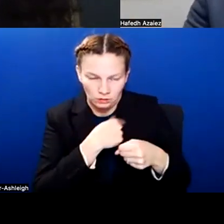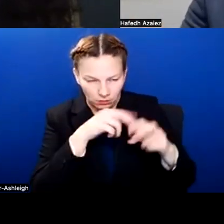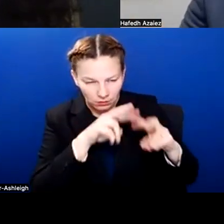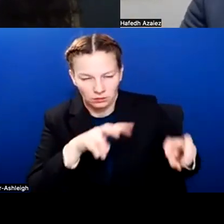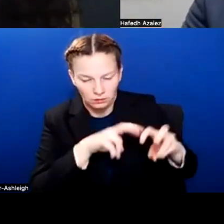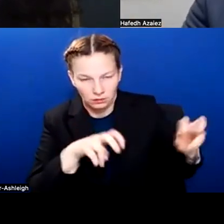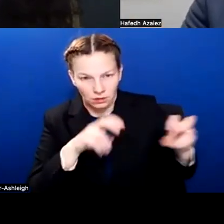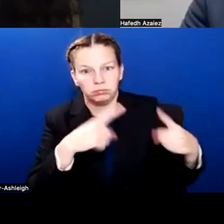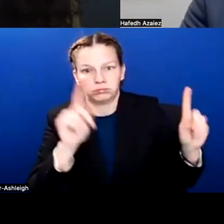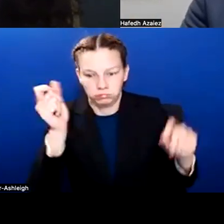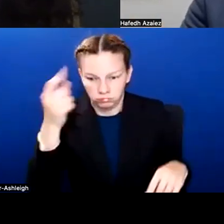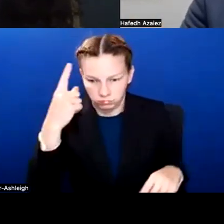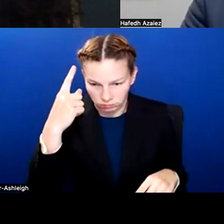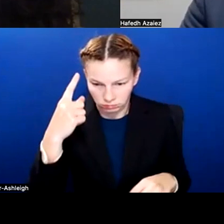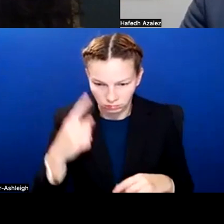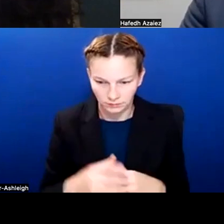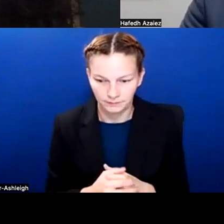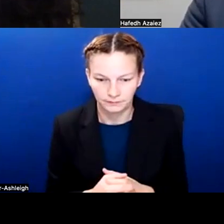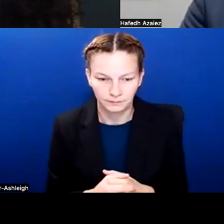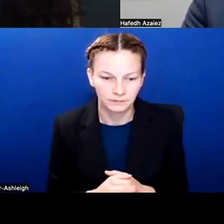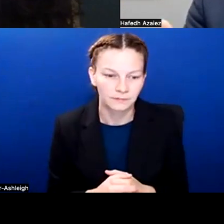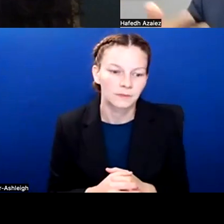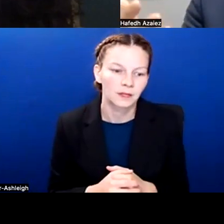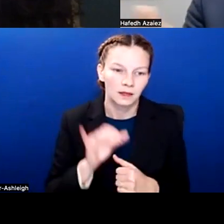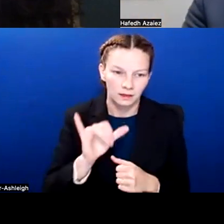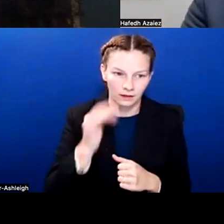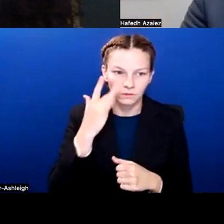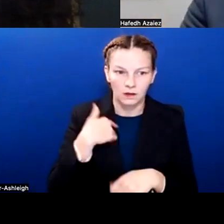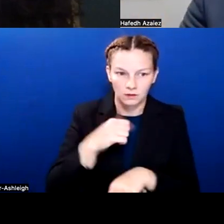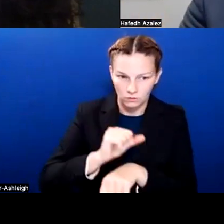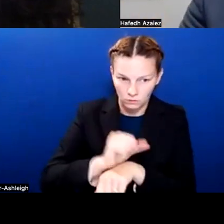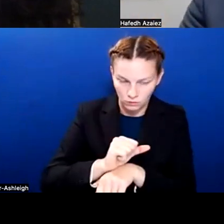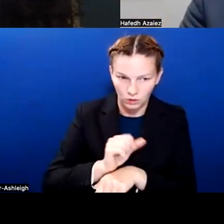That's what I do. We all work directly with district and campuses.